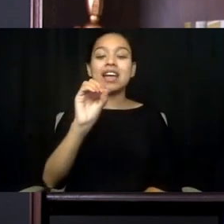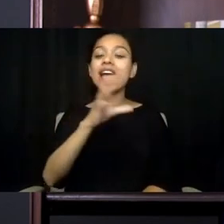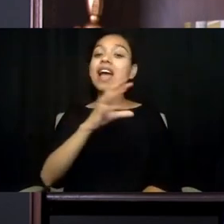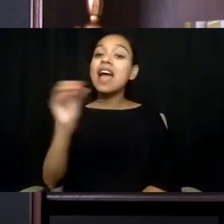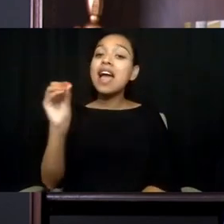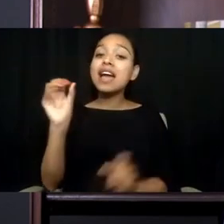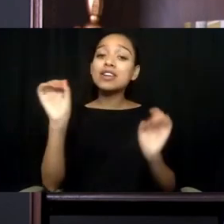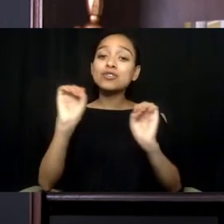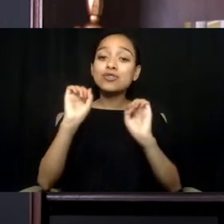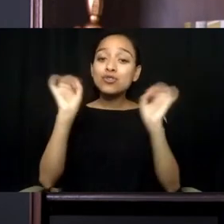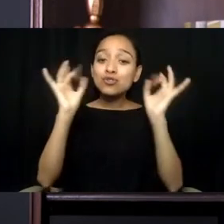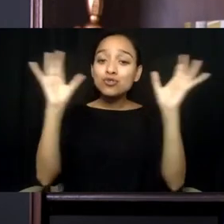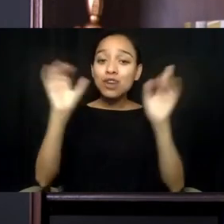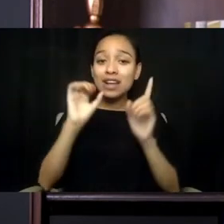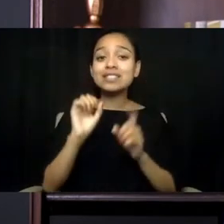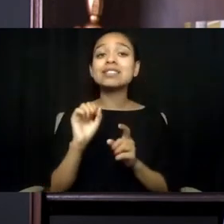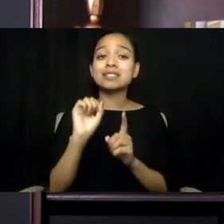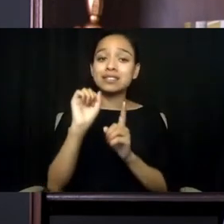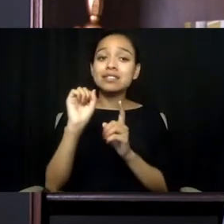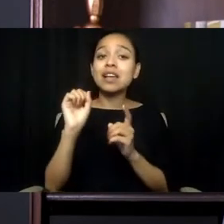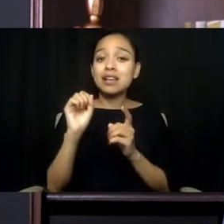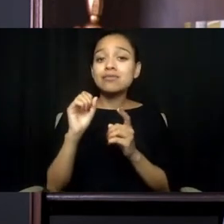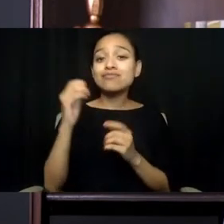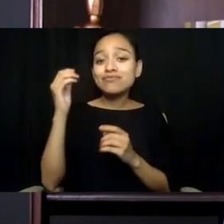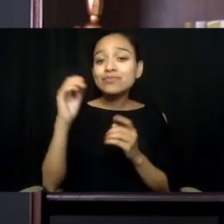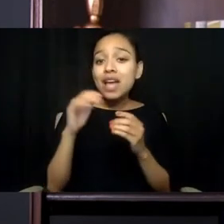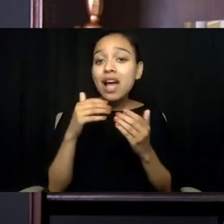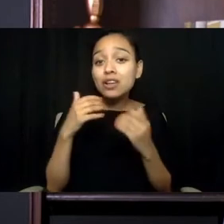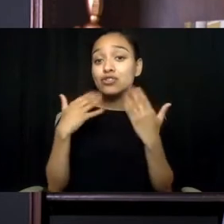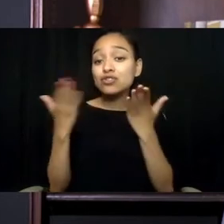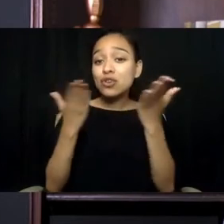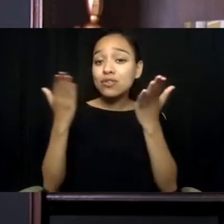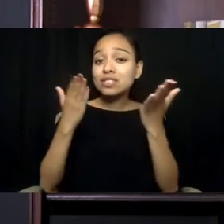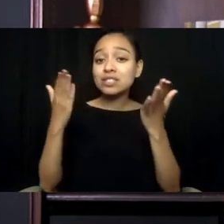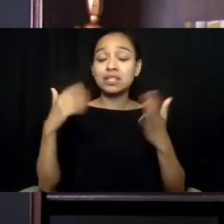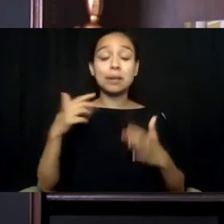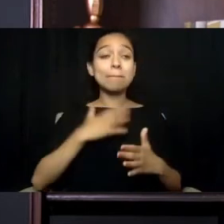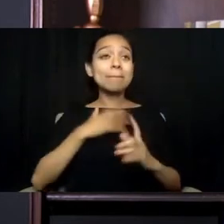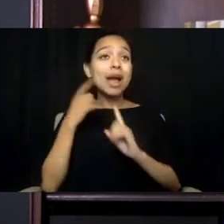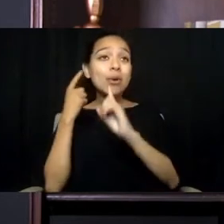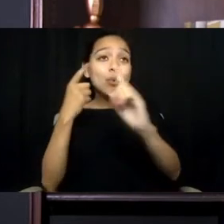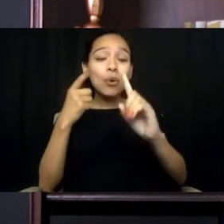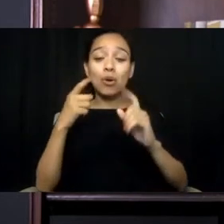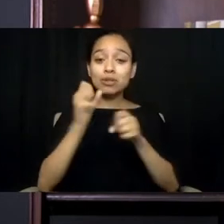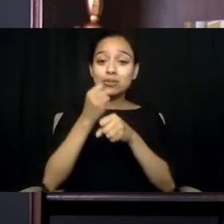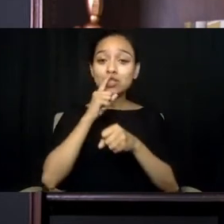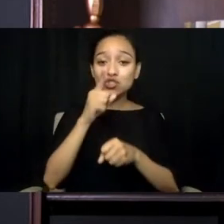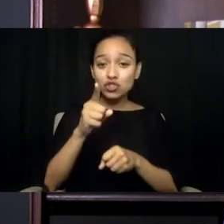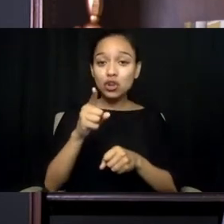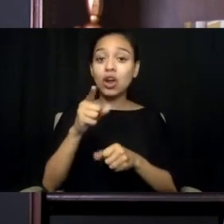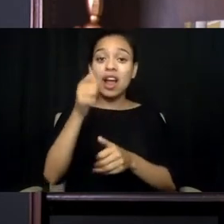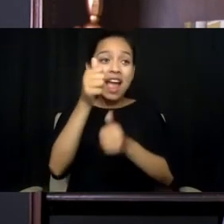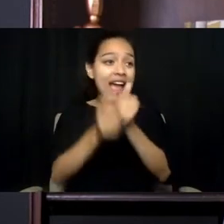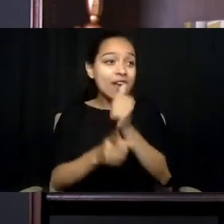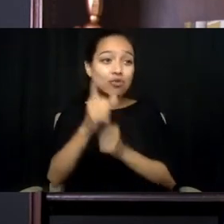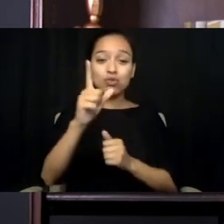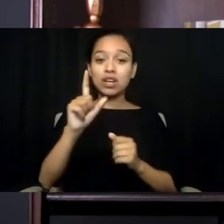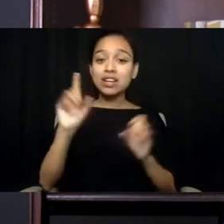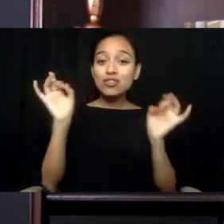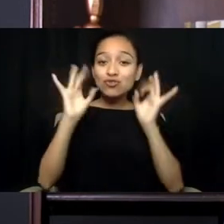My hope is that if we do this together, that anyone in crisis will feel safe reaching out for help